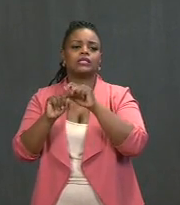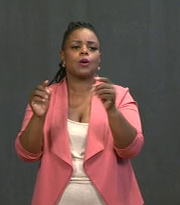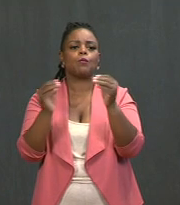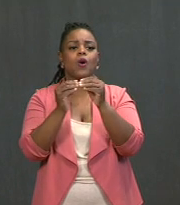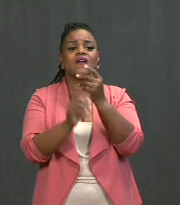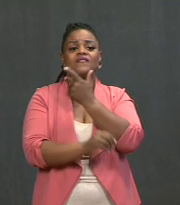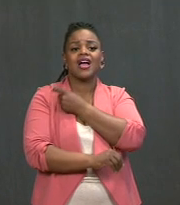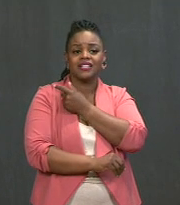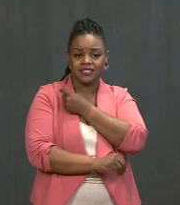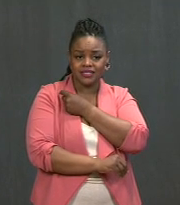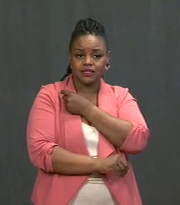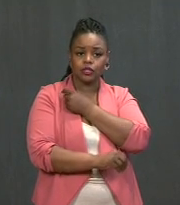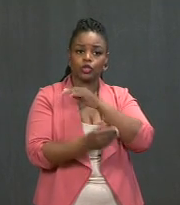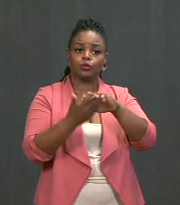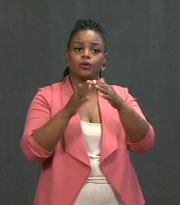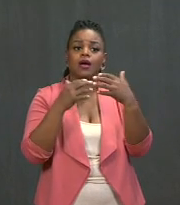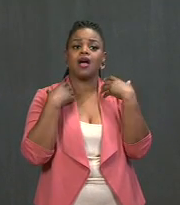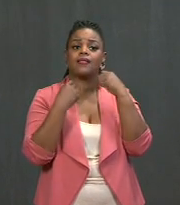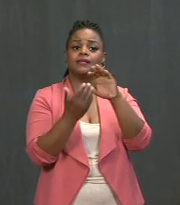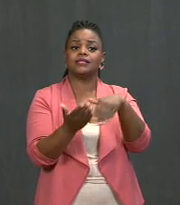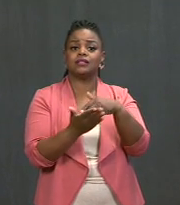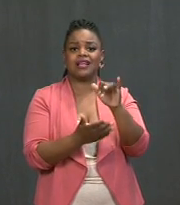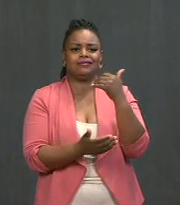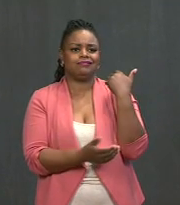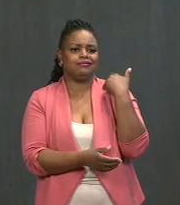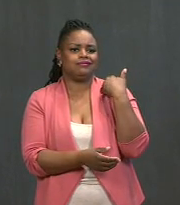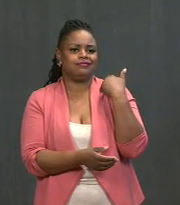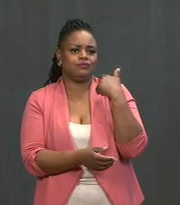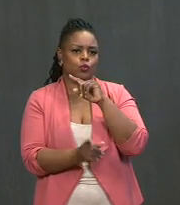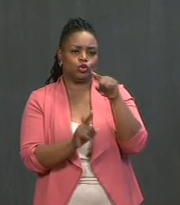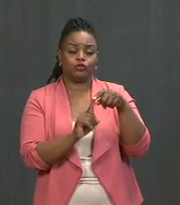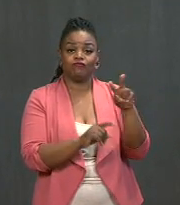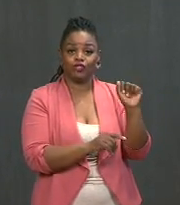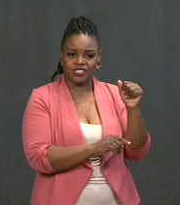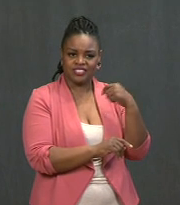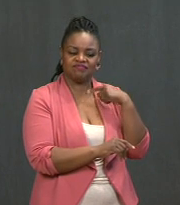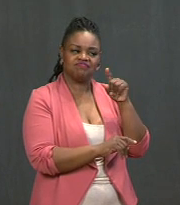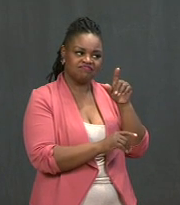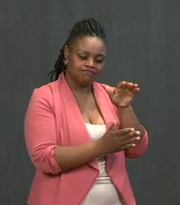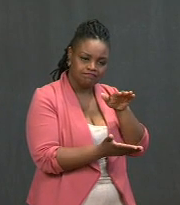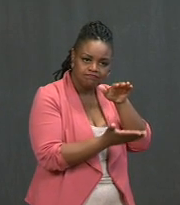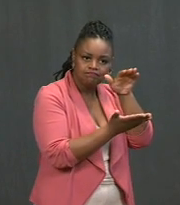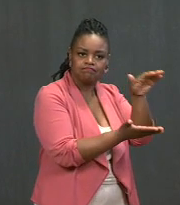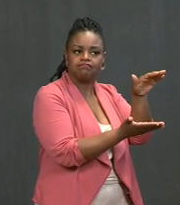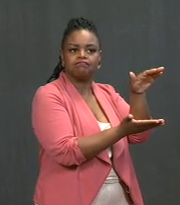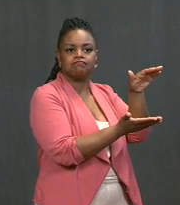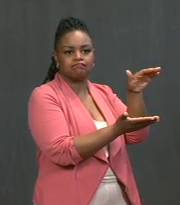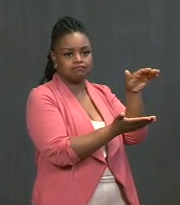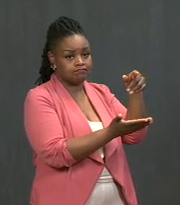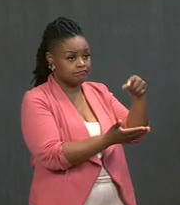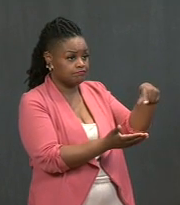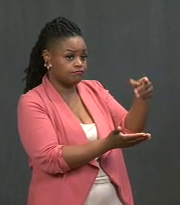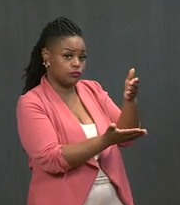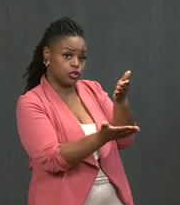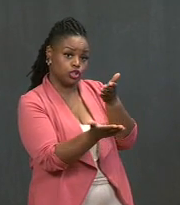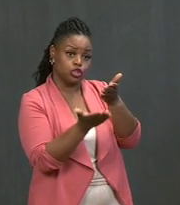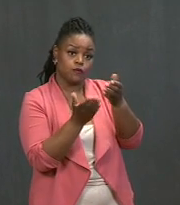to community health centers, like the one I was in today, that all together serve nearly 30 million Americans,